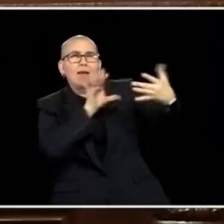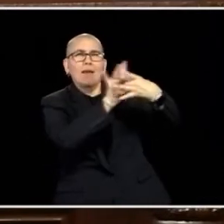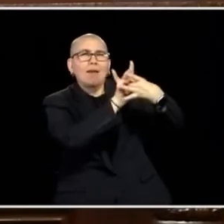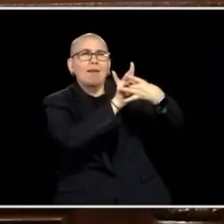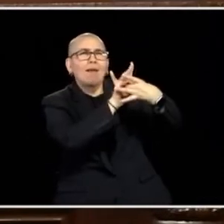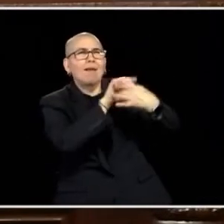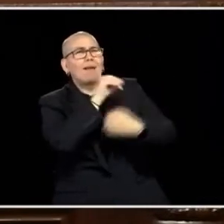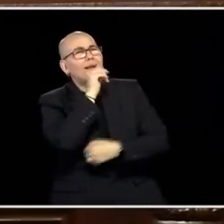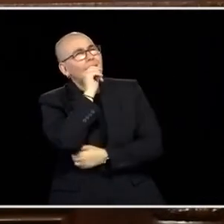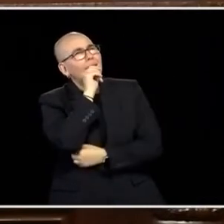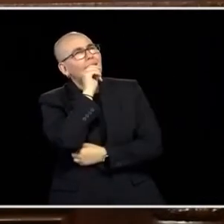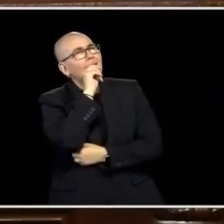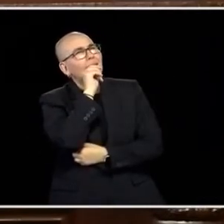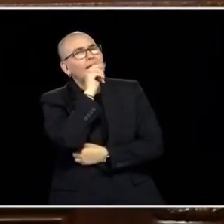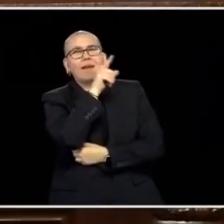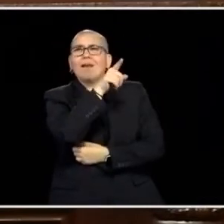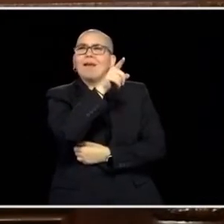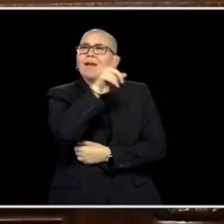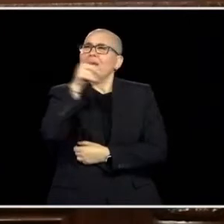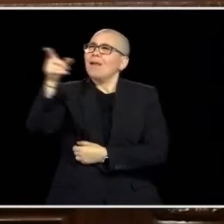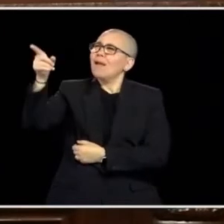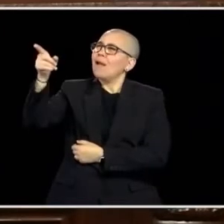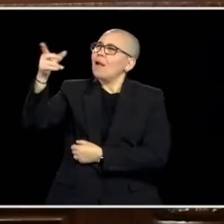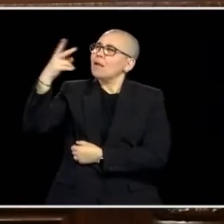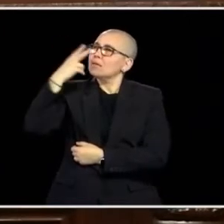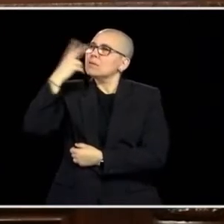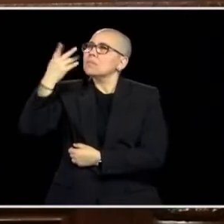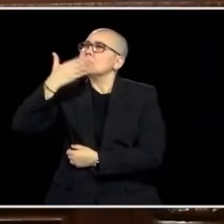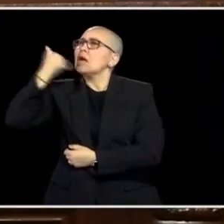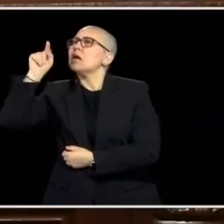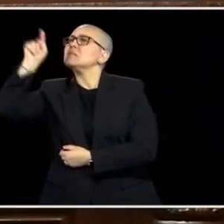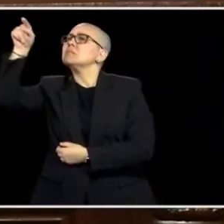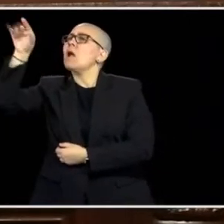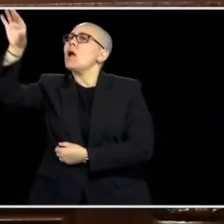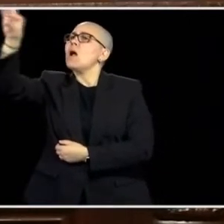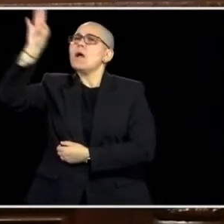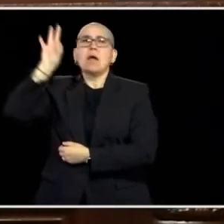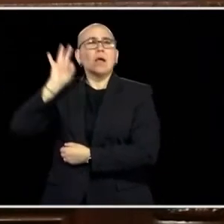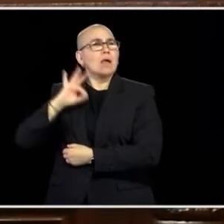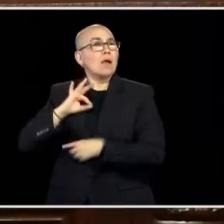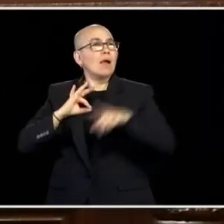TAKE THE BEST OF THAT AND INCORPORATE IT IN. AND THIS DAUNTING DIVISION